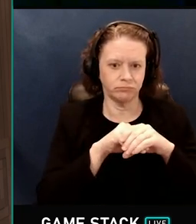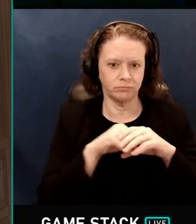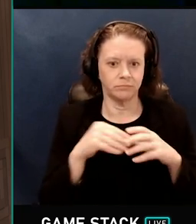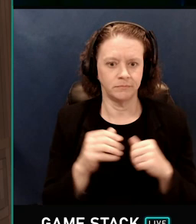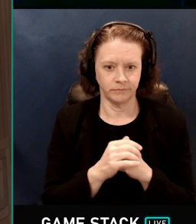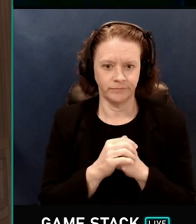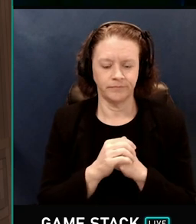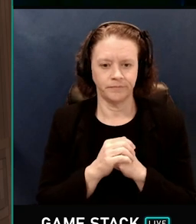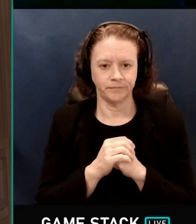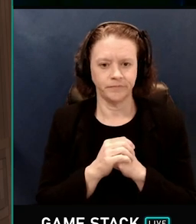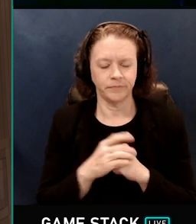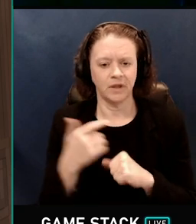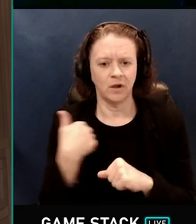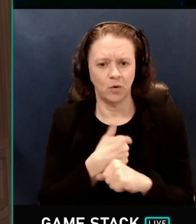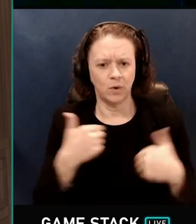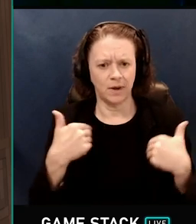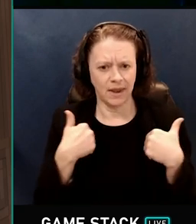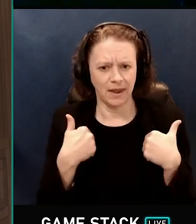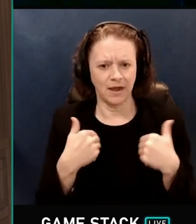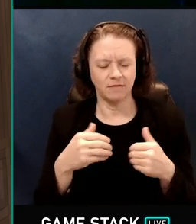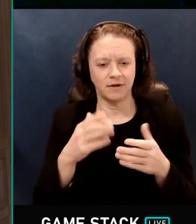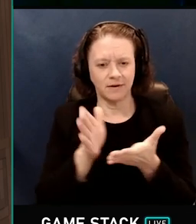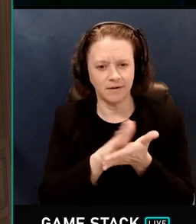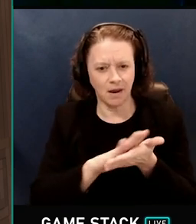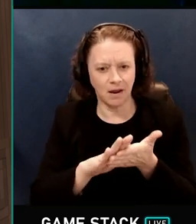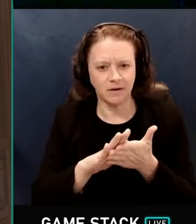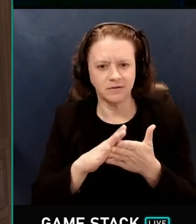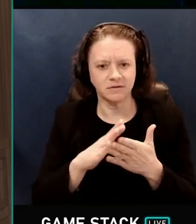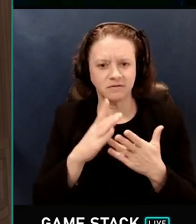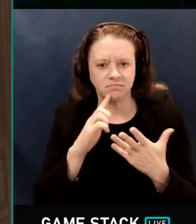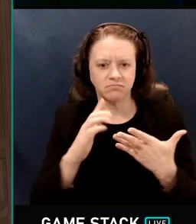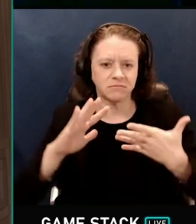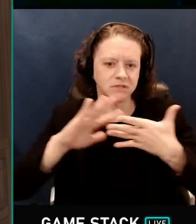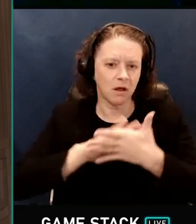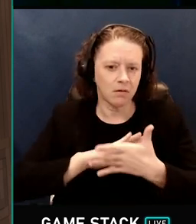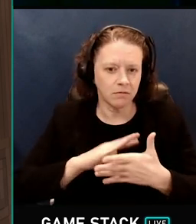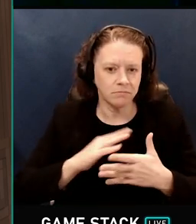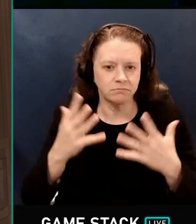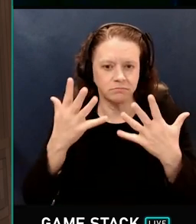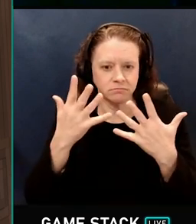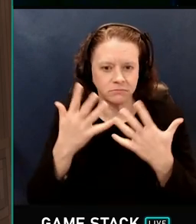You have things like a nice subtle soft shadow behind this pillar.